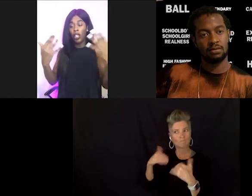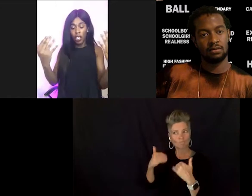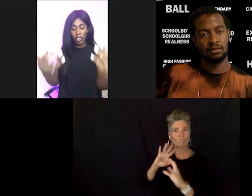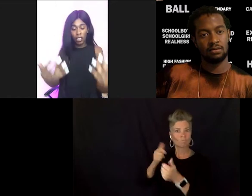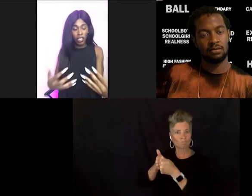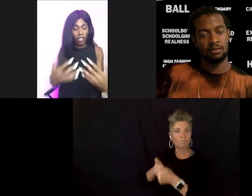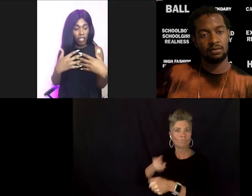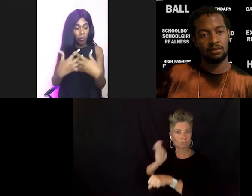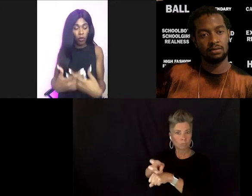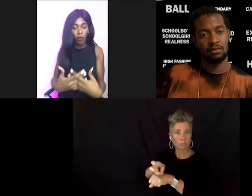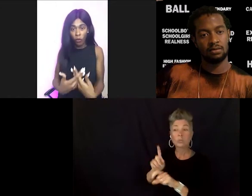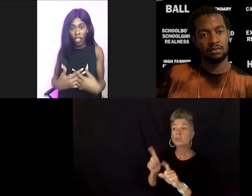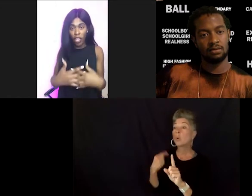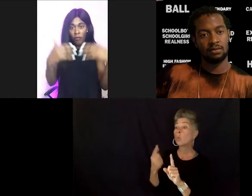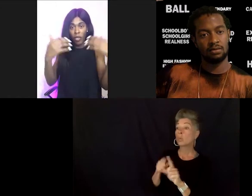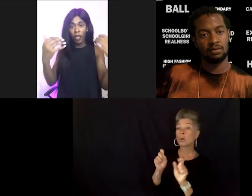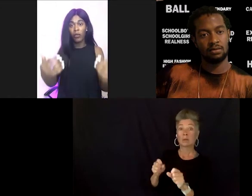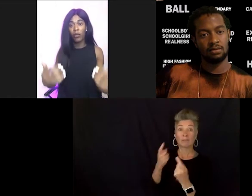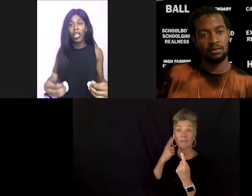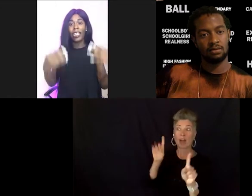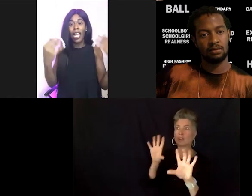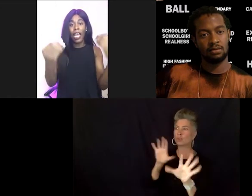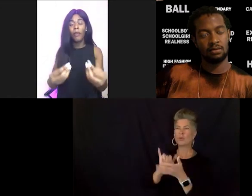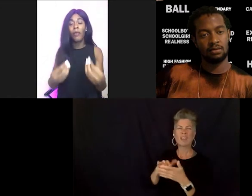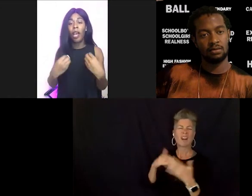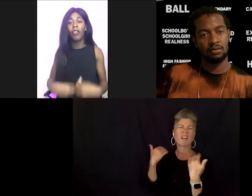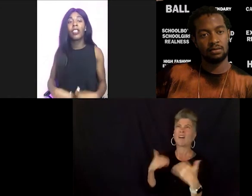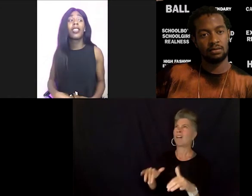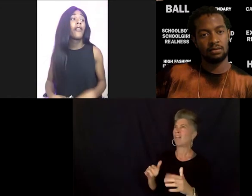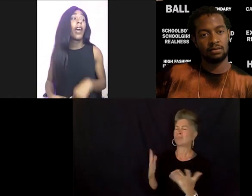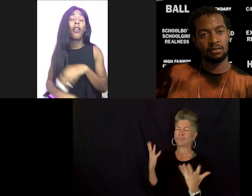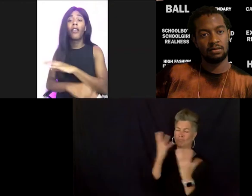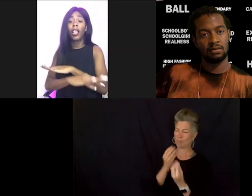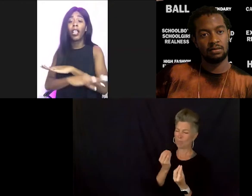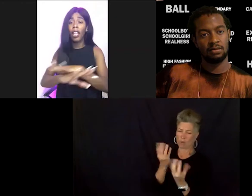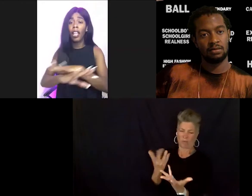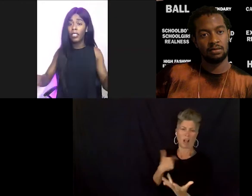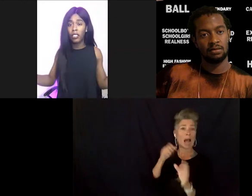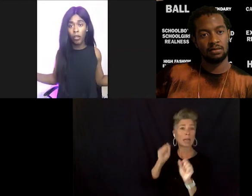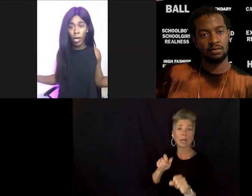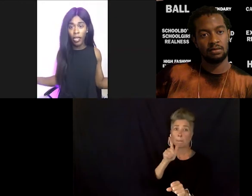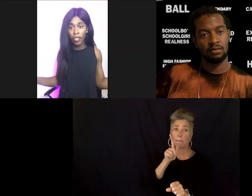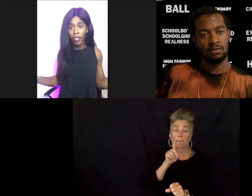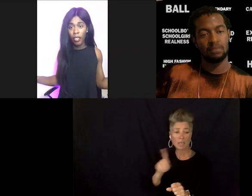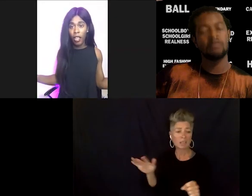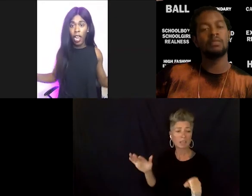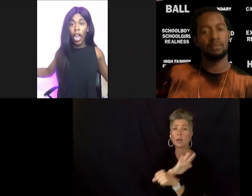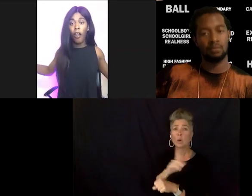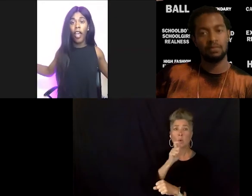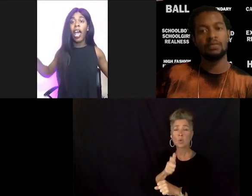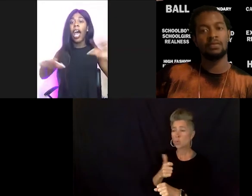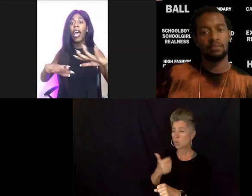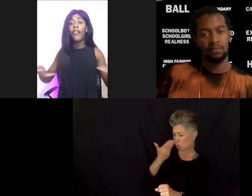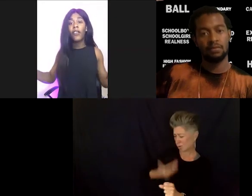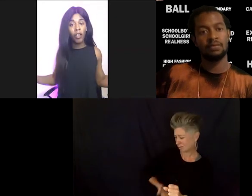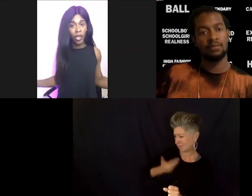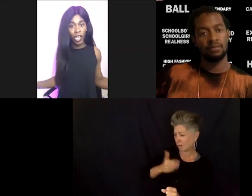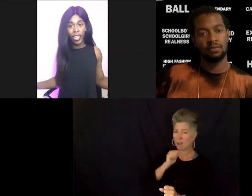it's, it's this beautiful thing, beginning to realize "I can be my authentic self." I don't have to lie to nobody. I don't have to hide it from nobody.